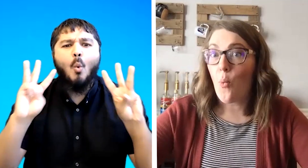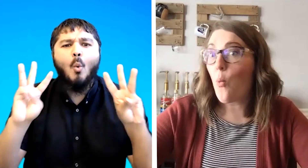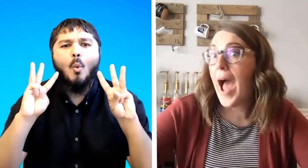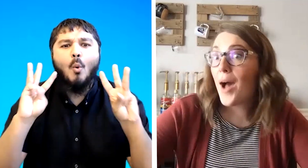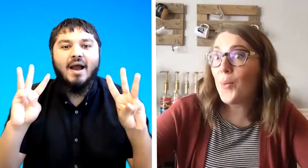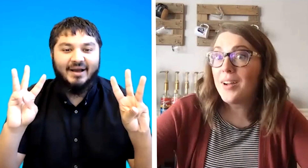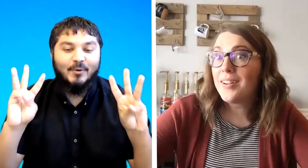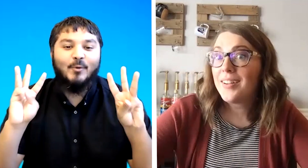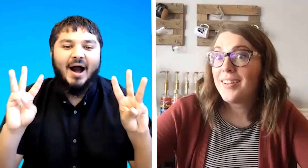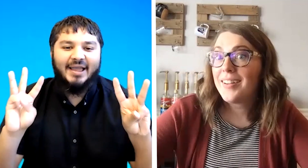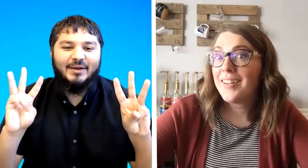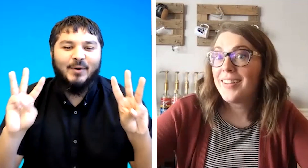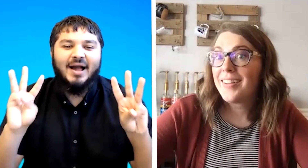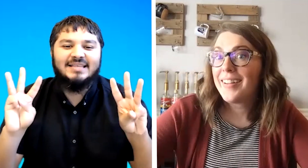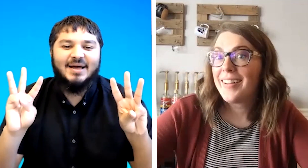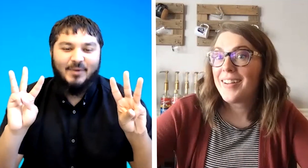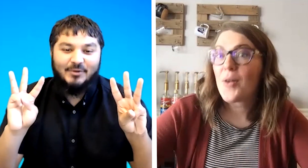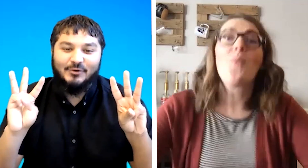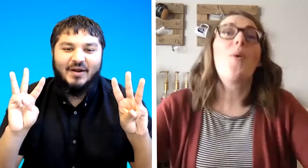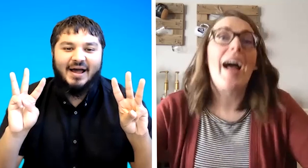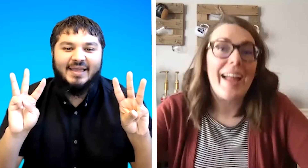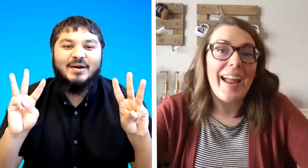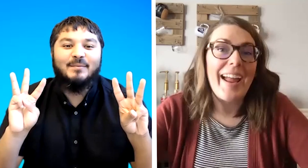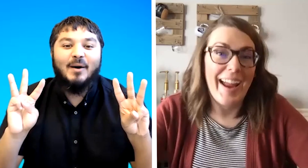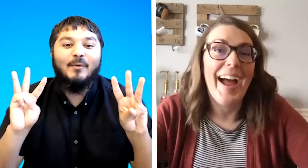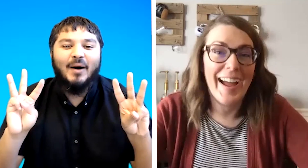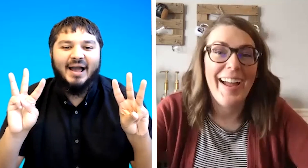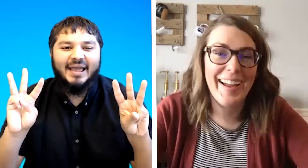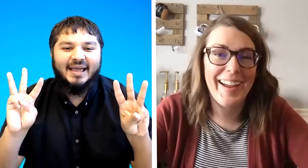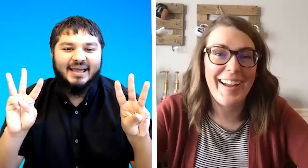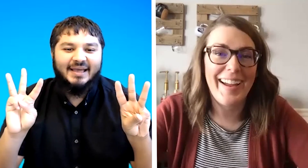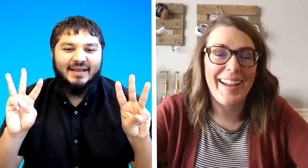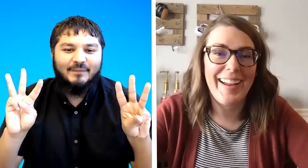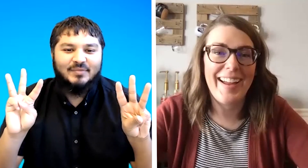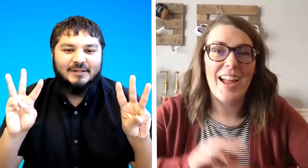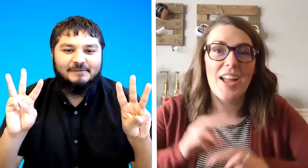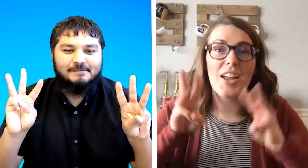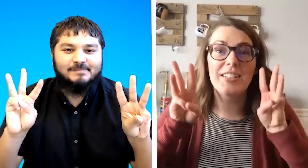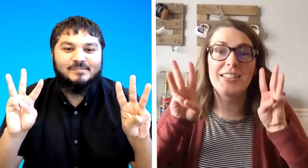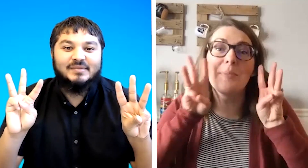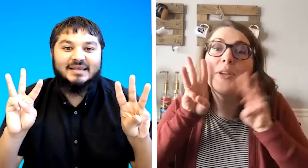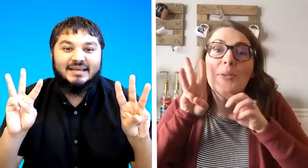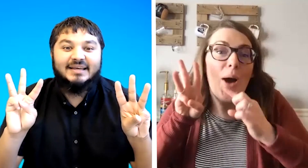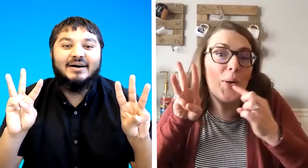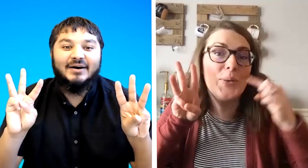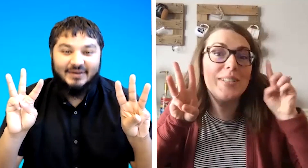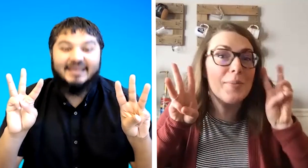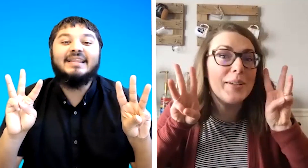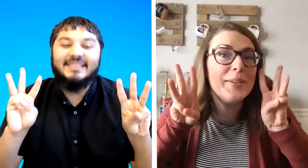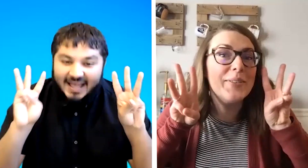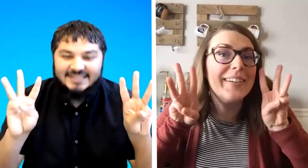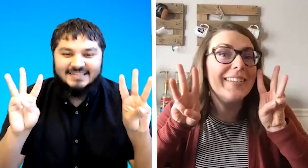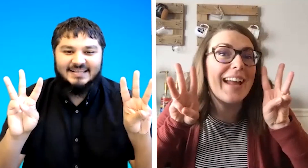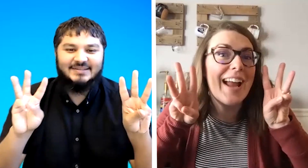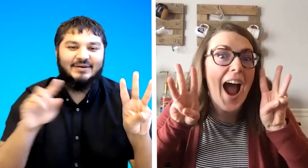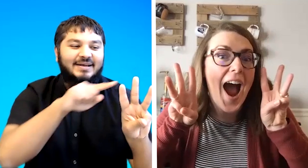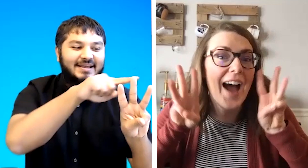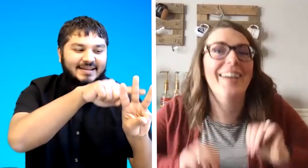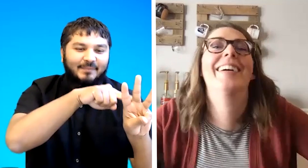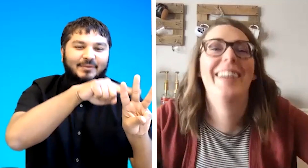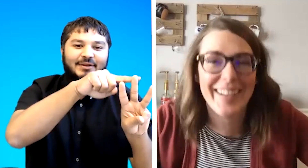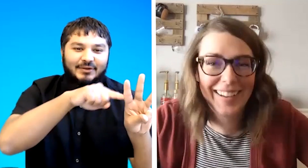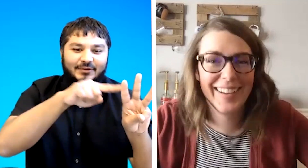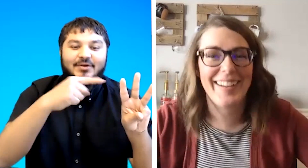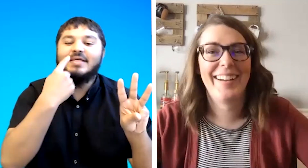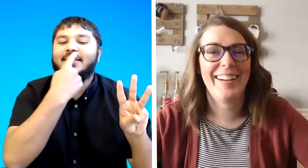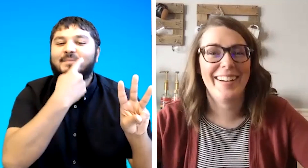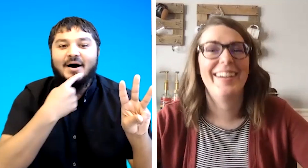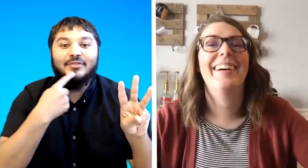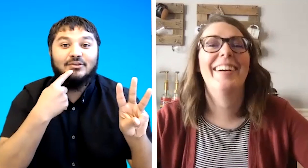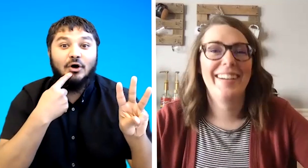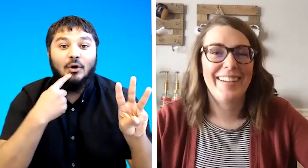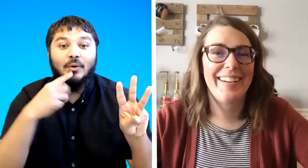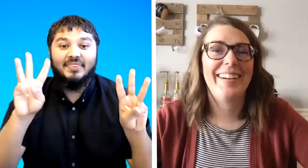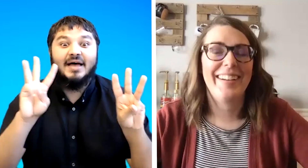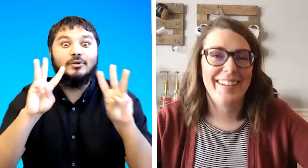wow why why is that why you're right but why w o w that's it so w the mouth is all and that's what